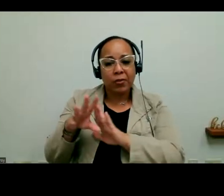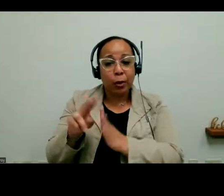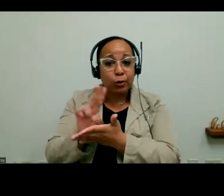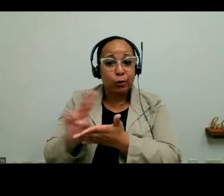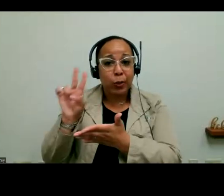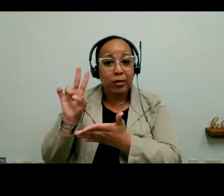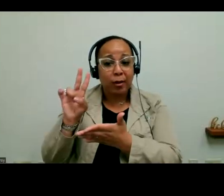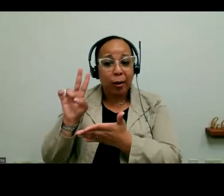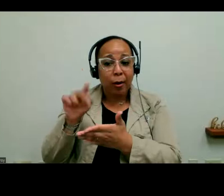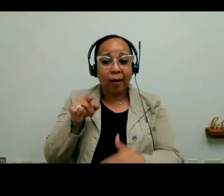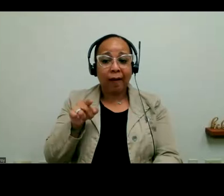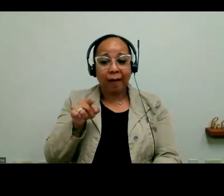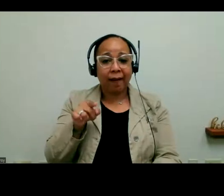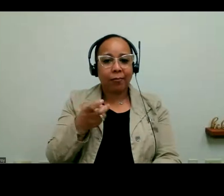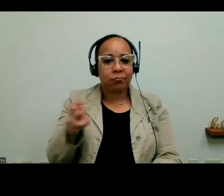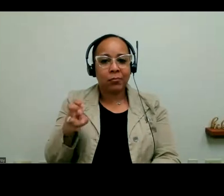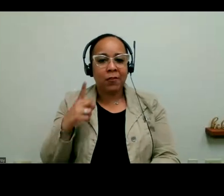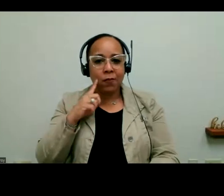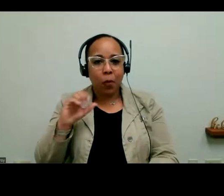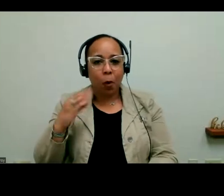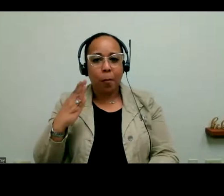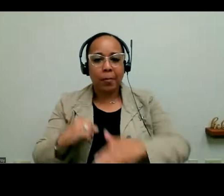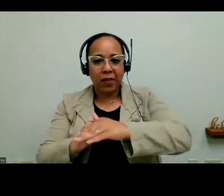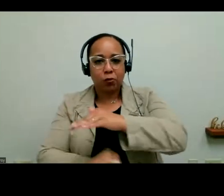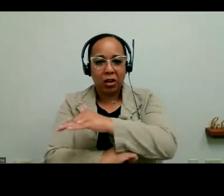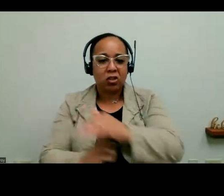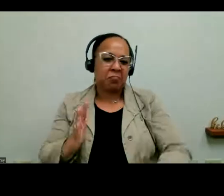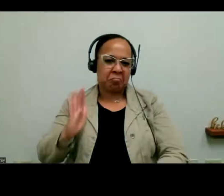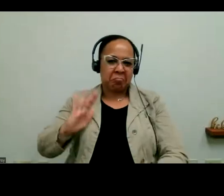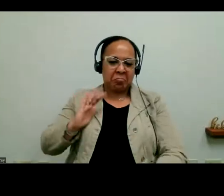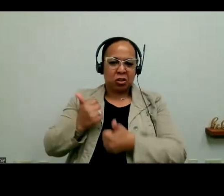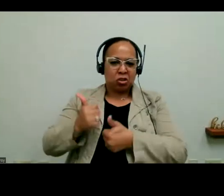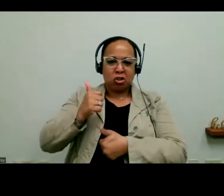video about two weeks ago that launched the Obama Foundation as chief